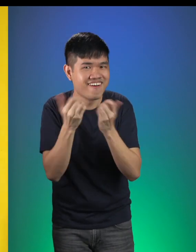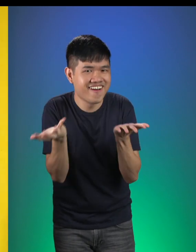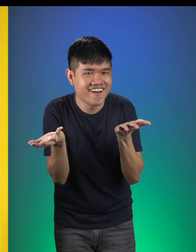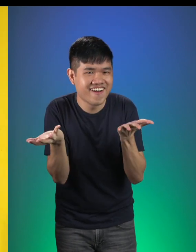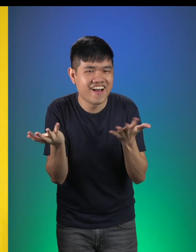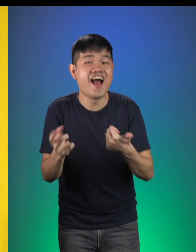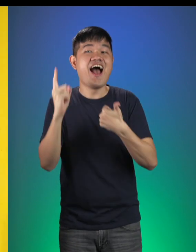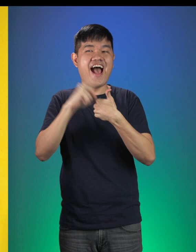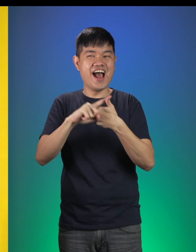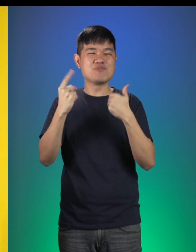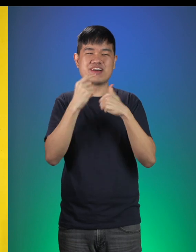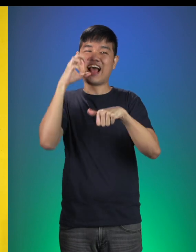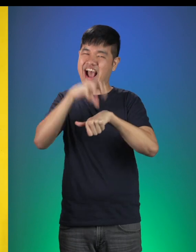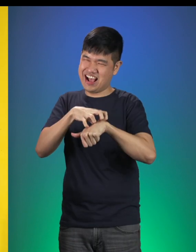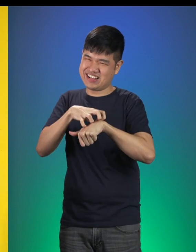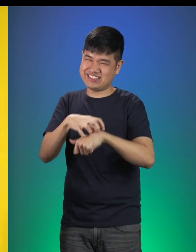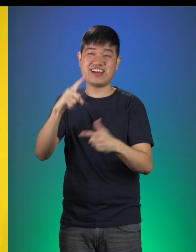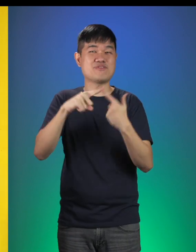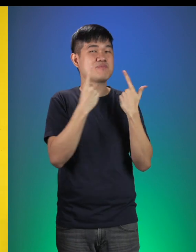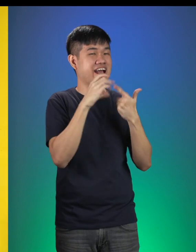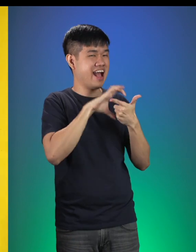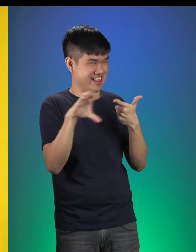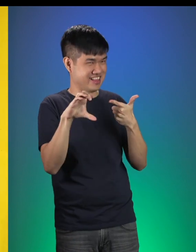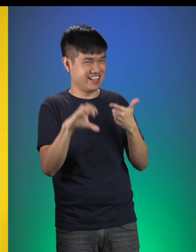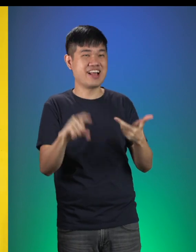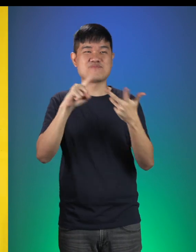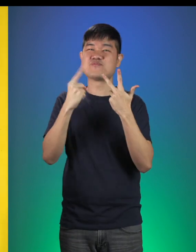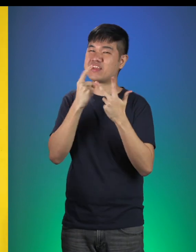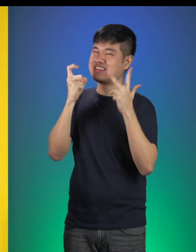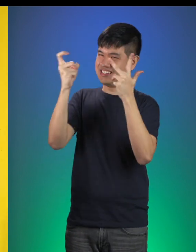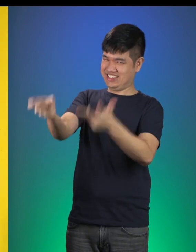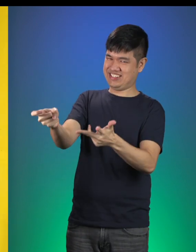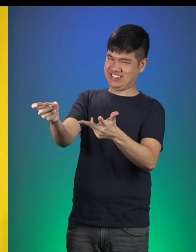A Birthday Cake, A Birthday Card, A Birthday Present.